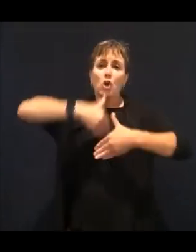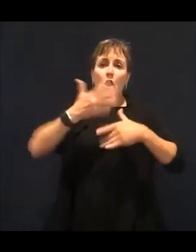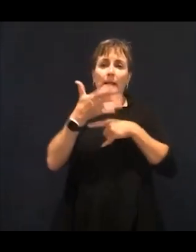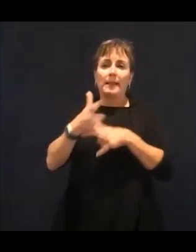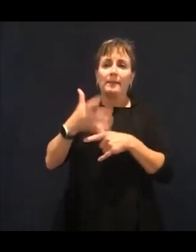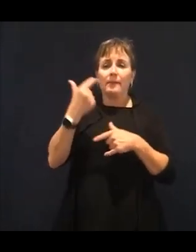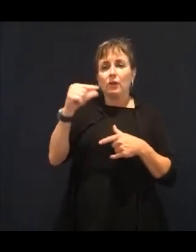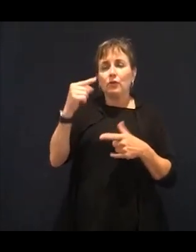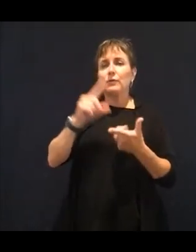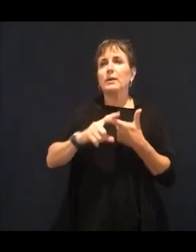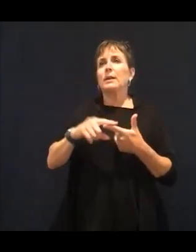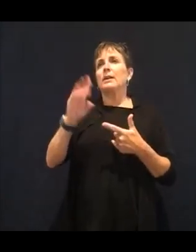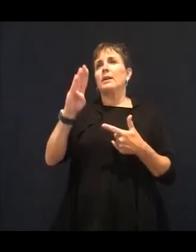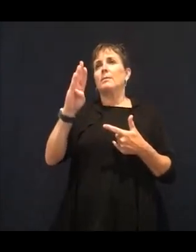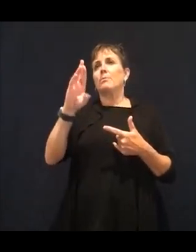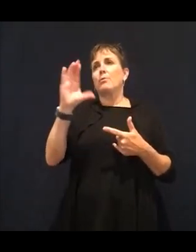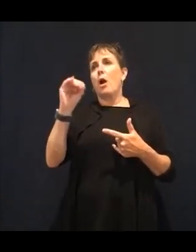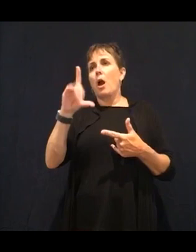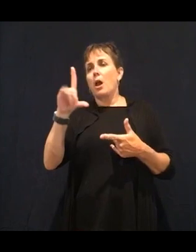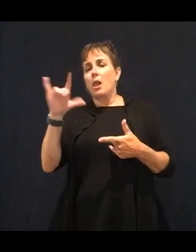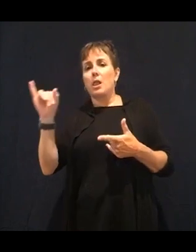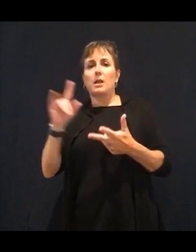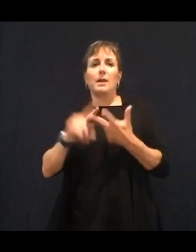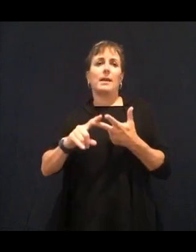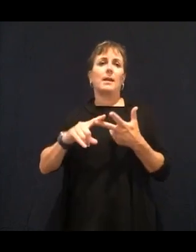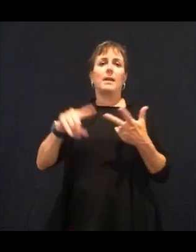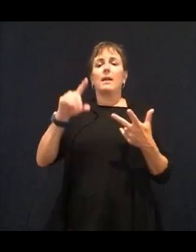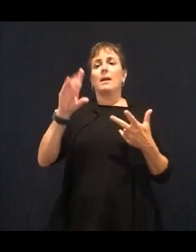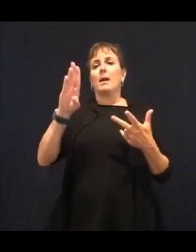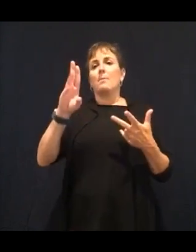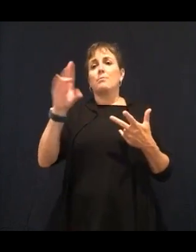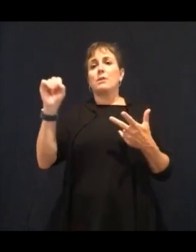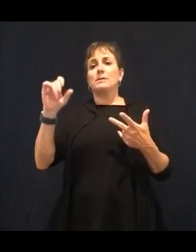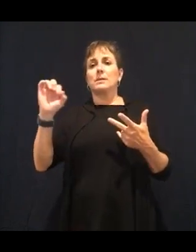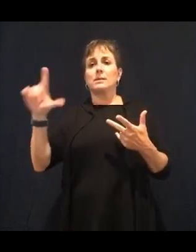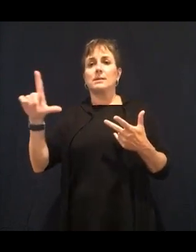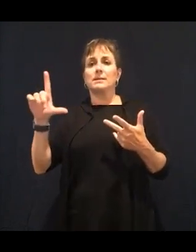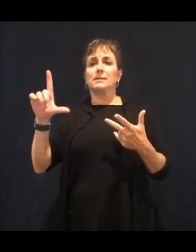great source of protein, as well, for your body.